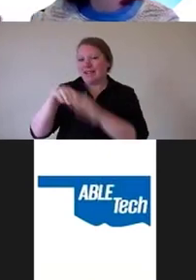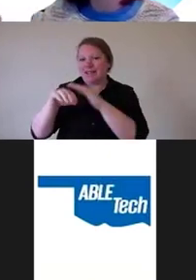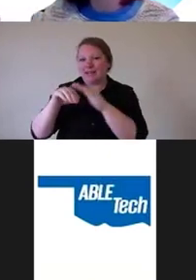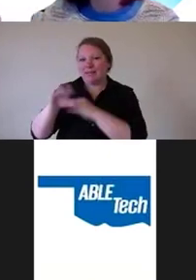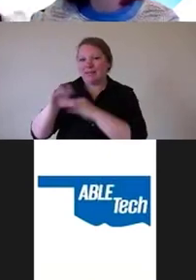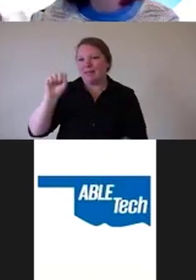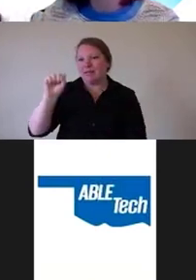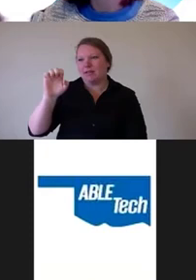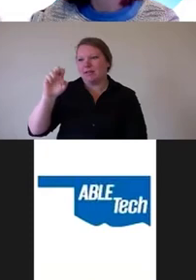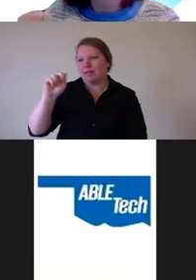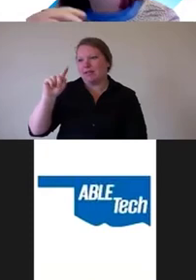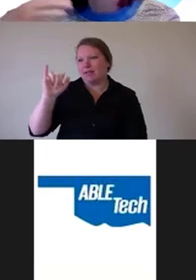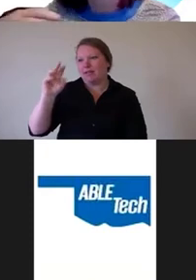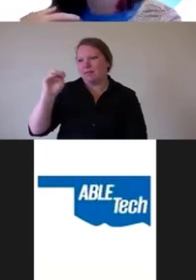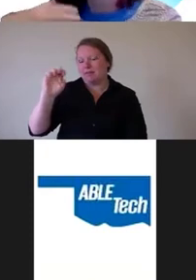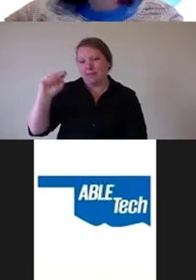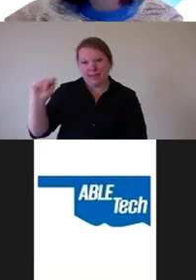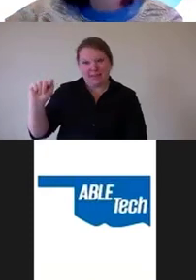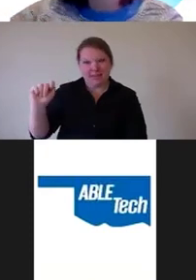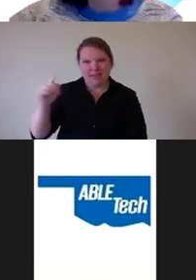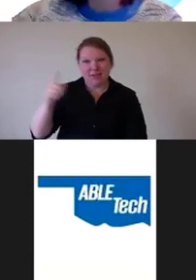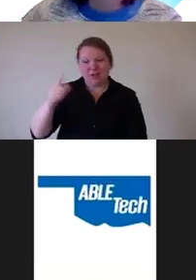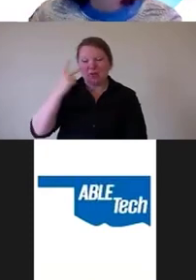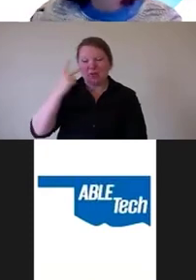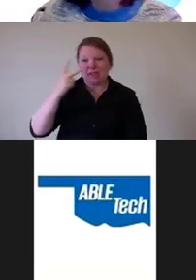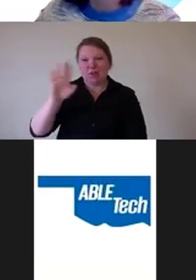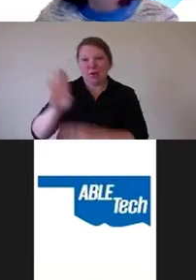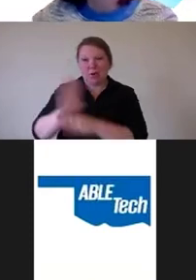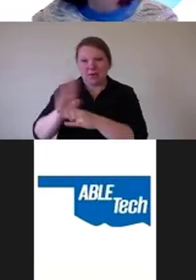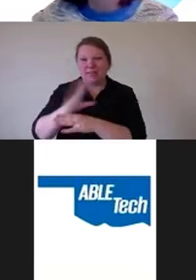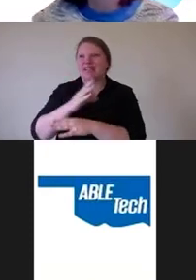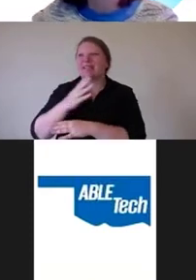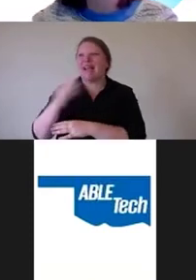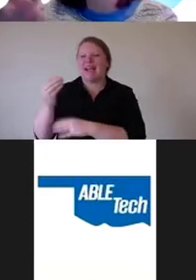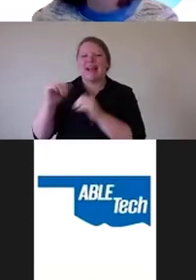business place and how to counter those and the lot that